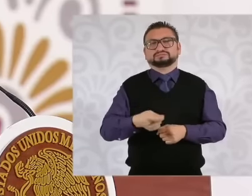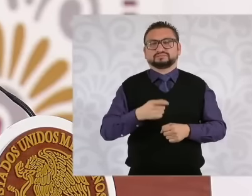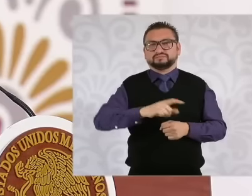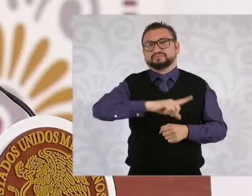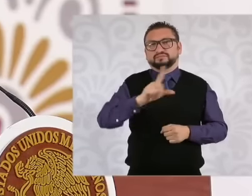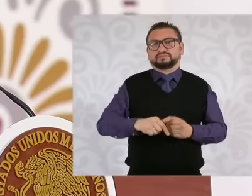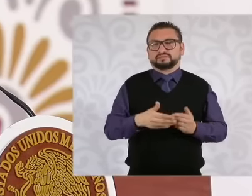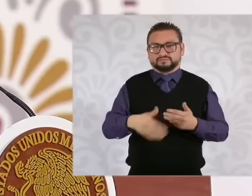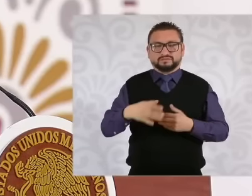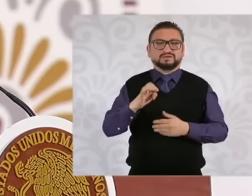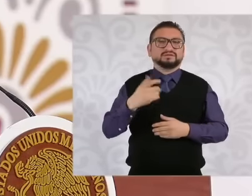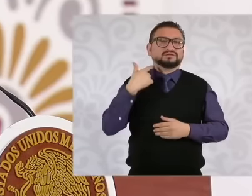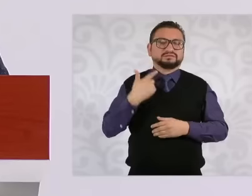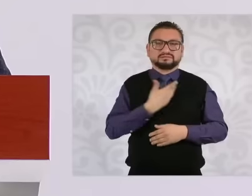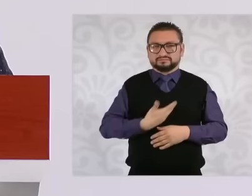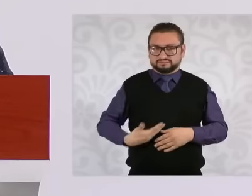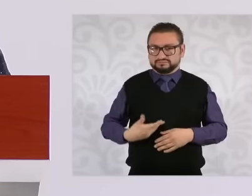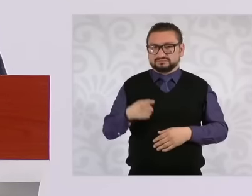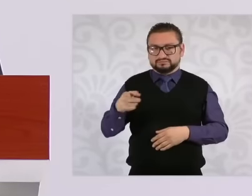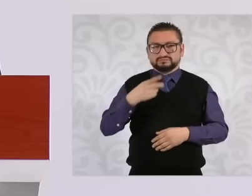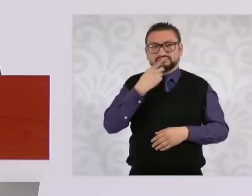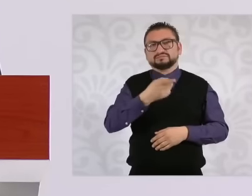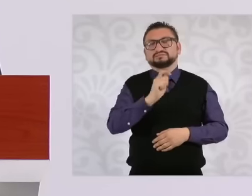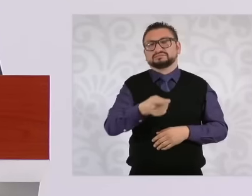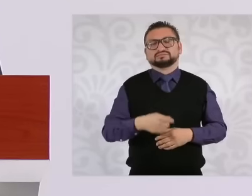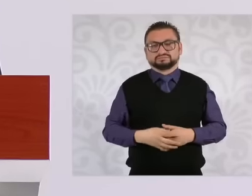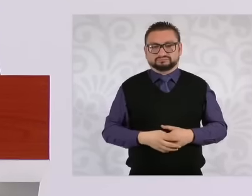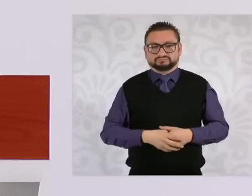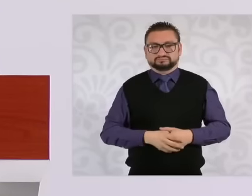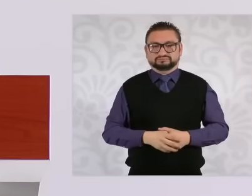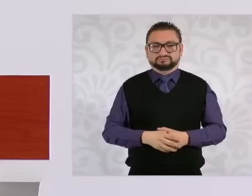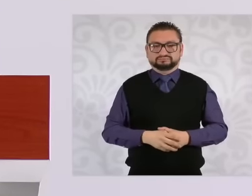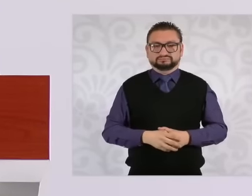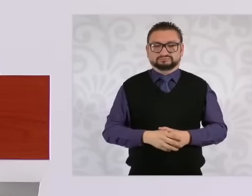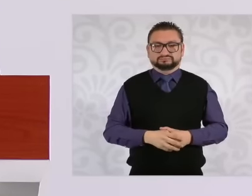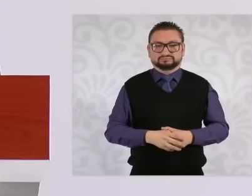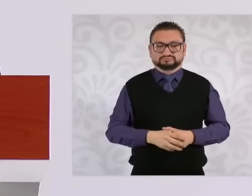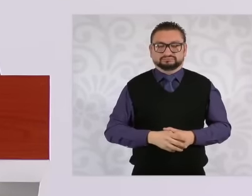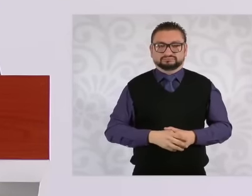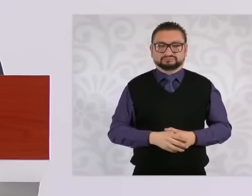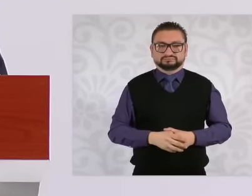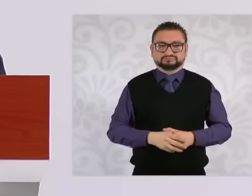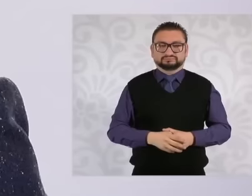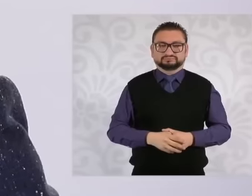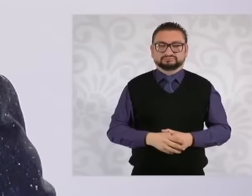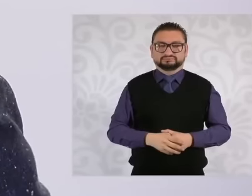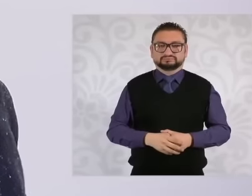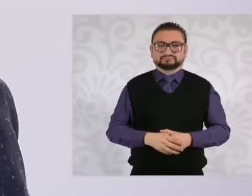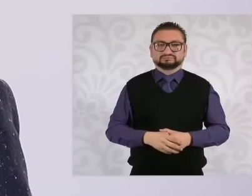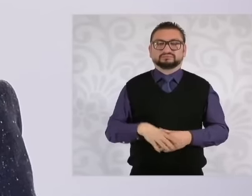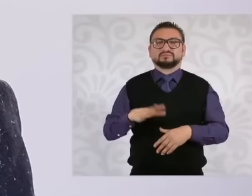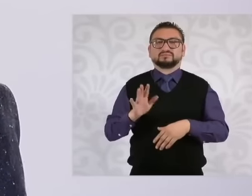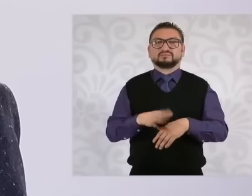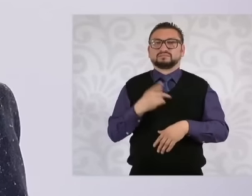former president who arrived with the haiga being as he has